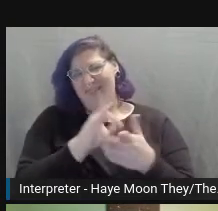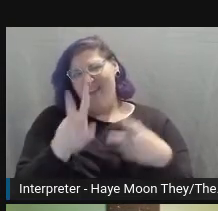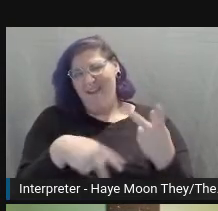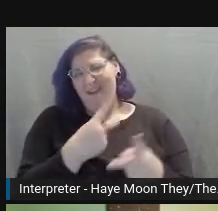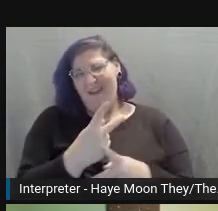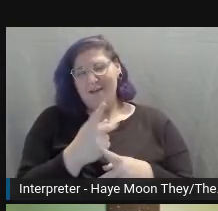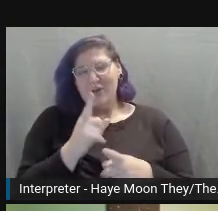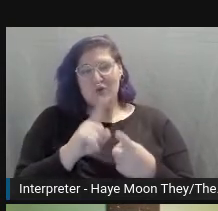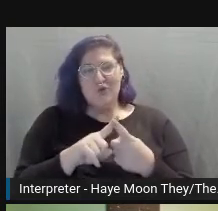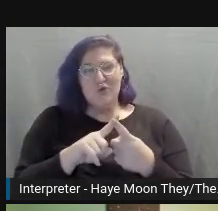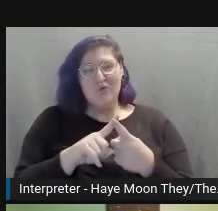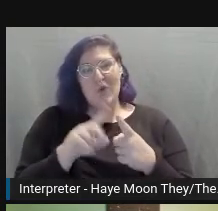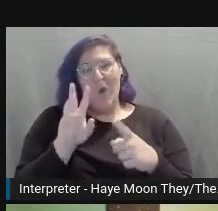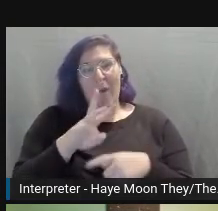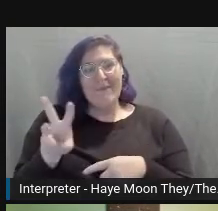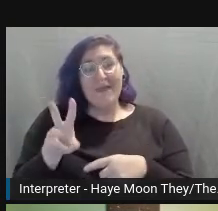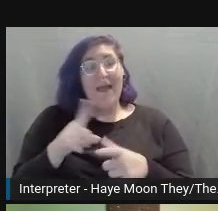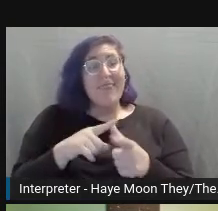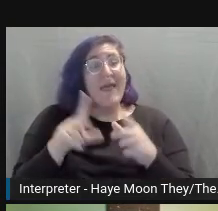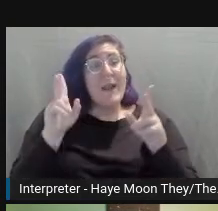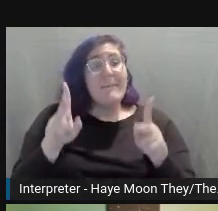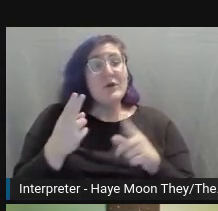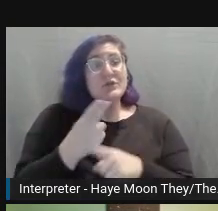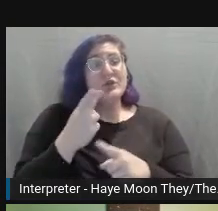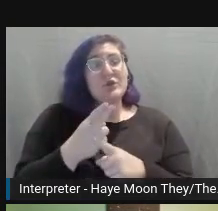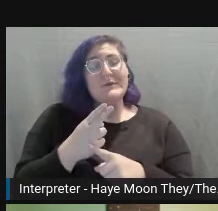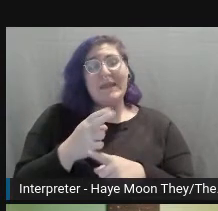someone that's using a screen reader is not going to know what that says.